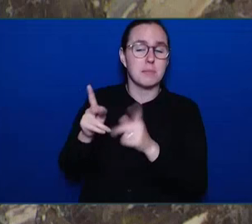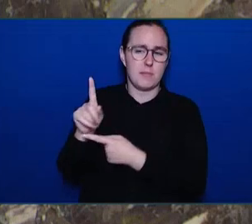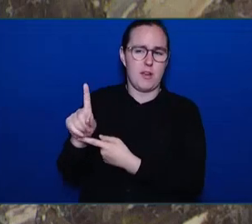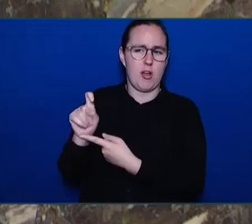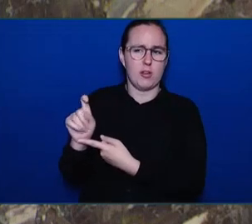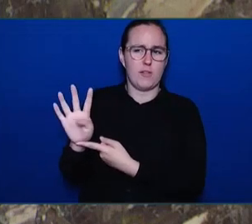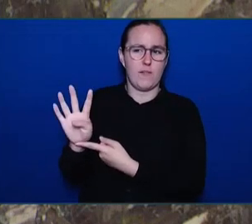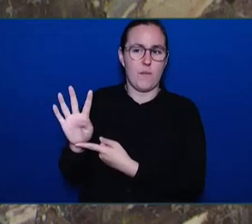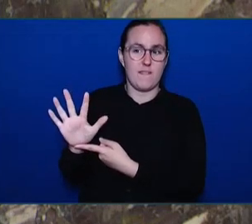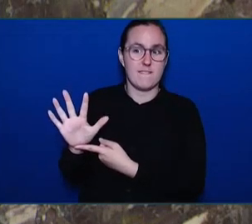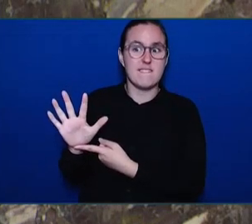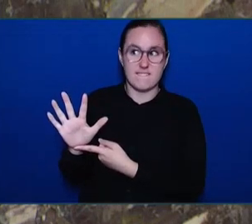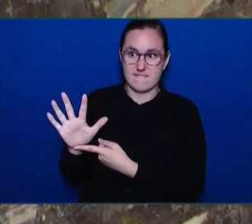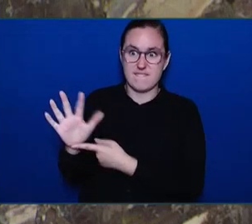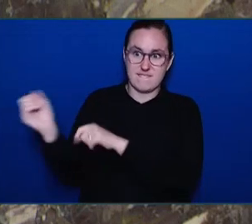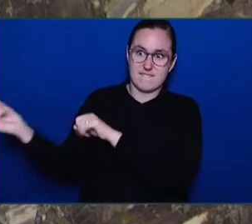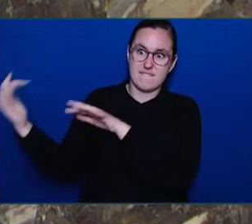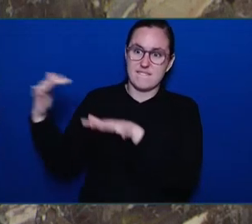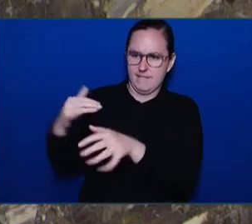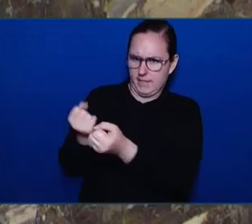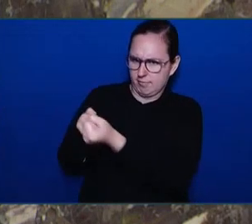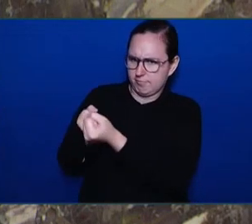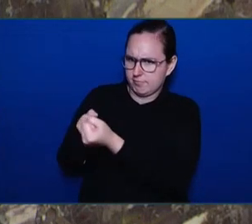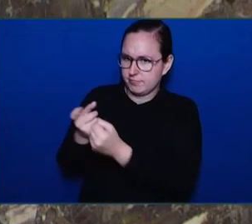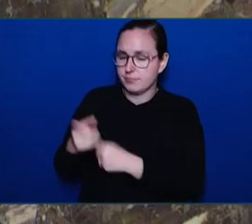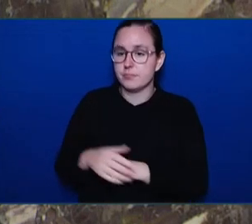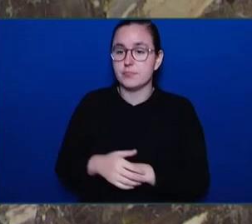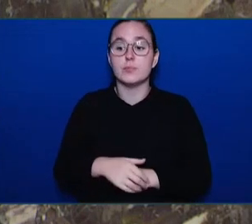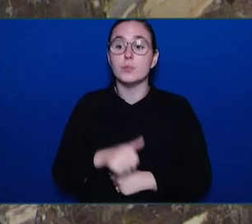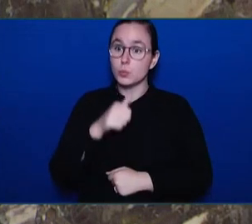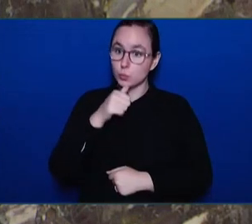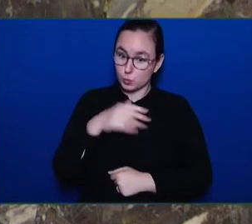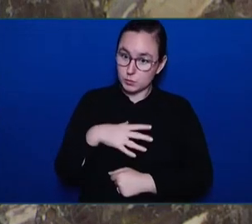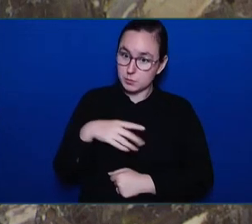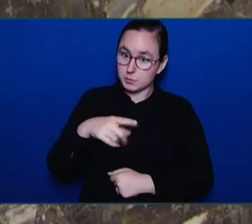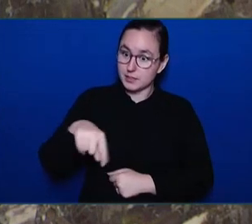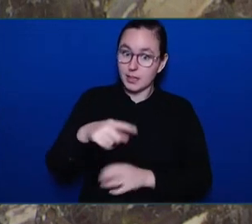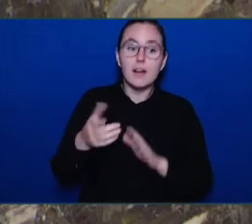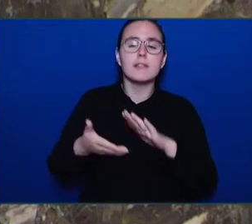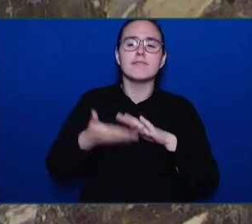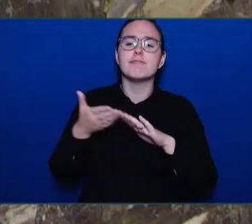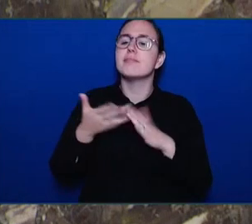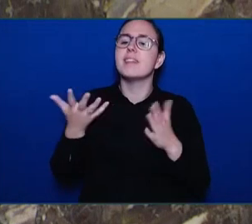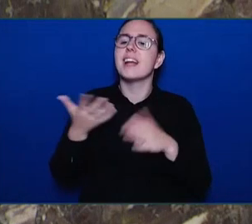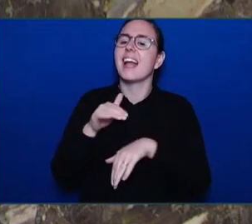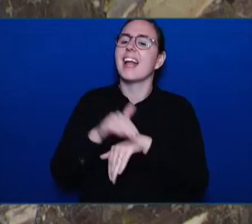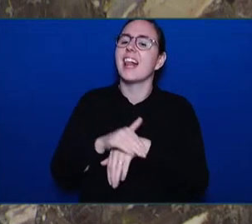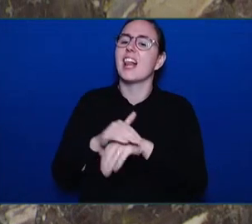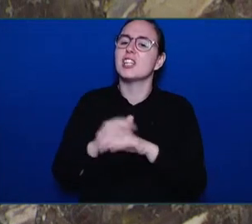classes. She also undertook the organization of a perogy and holopchi dinner fundraiser through